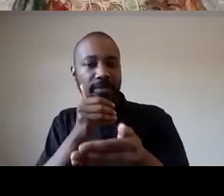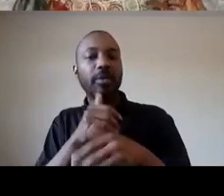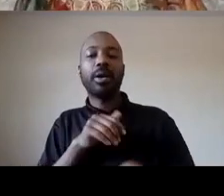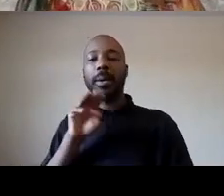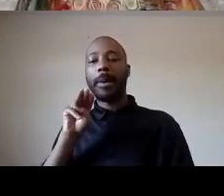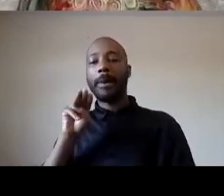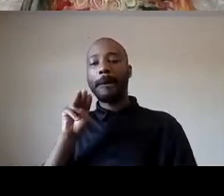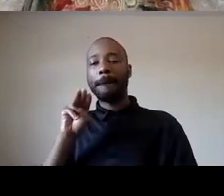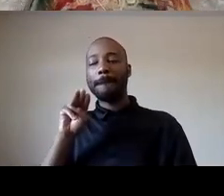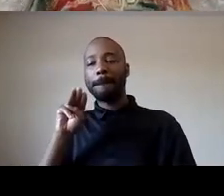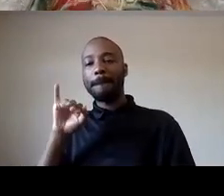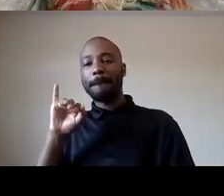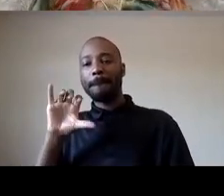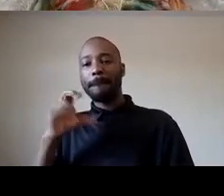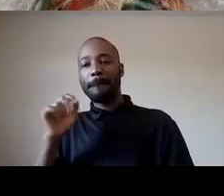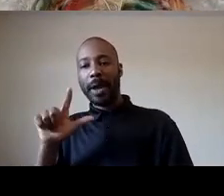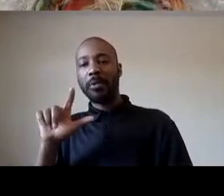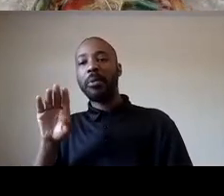killed two days before michael brown was killed he was killed